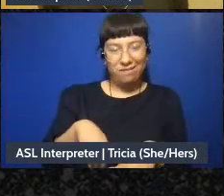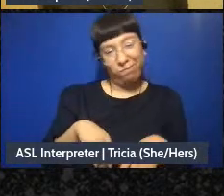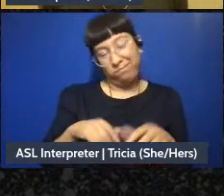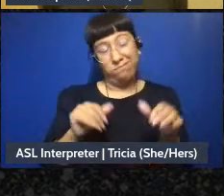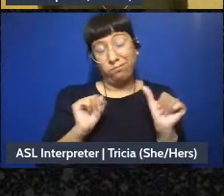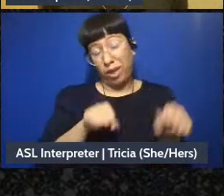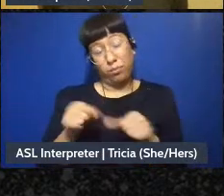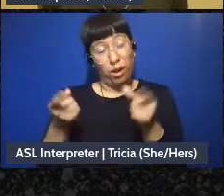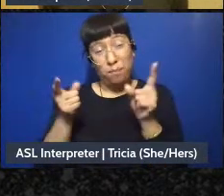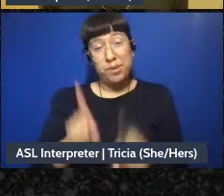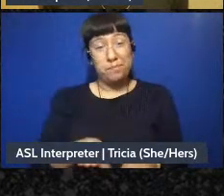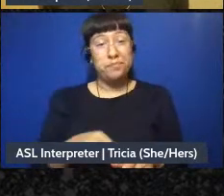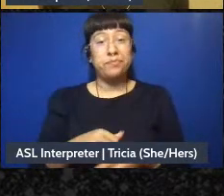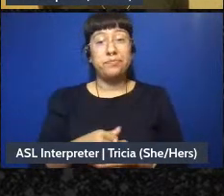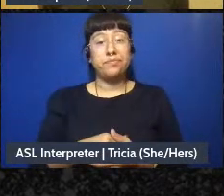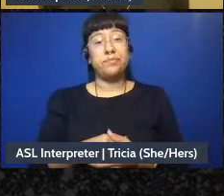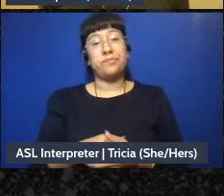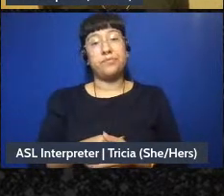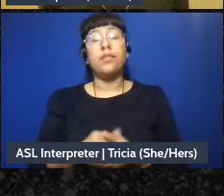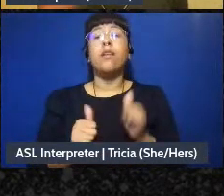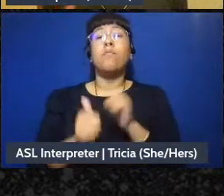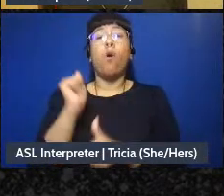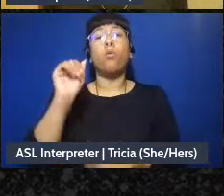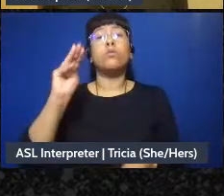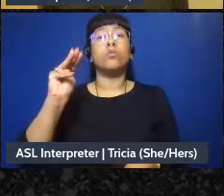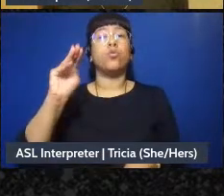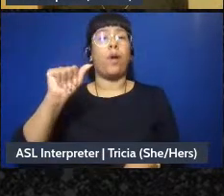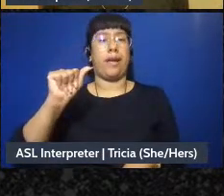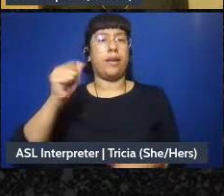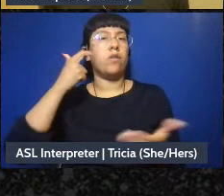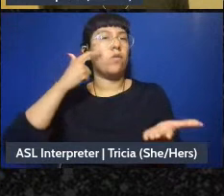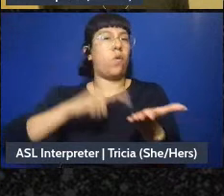and when we have most of our mutual aid groups we saw this last time I did polls around it,